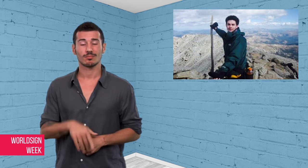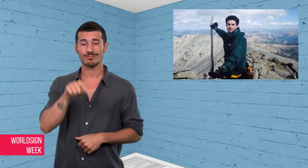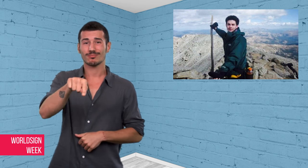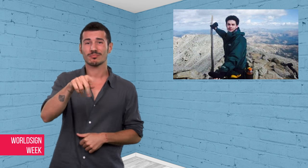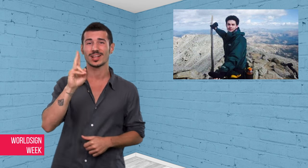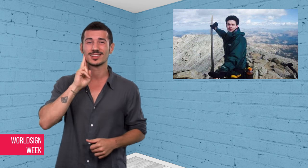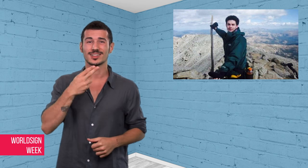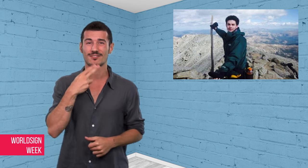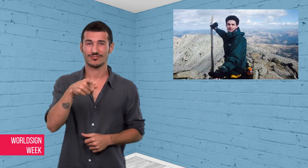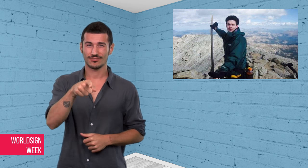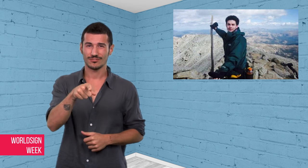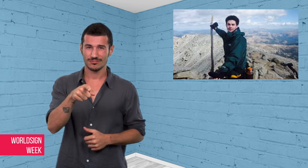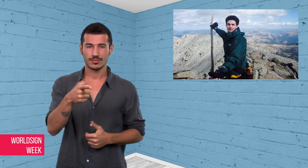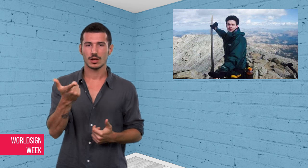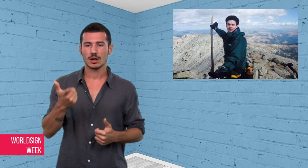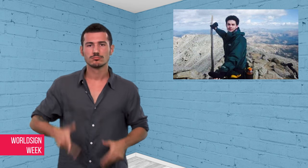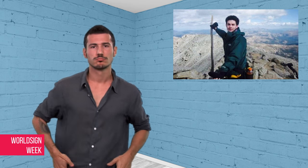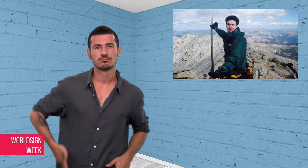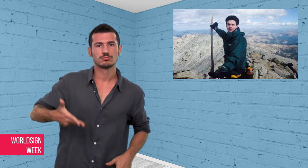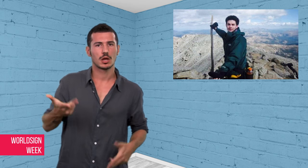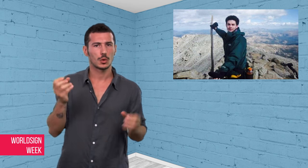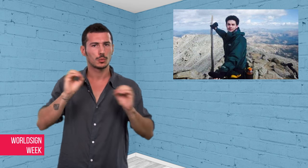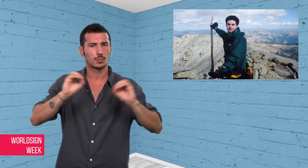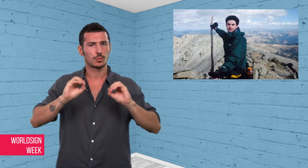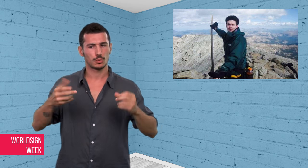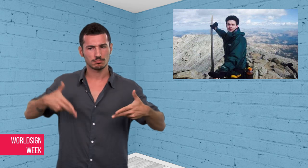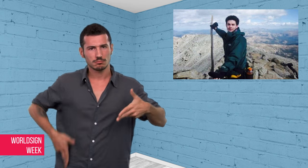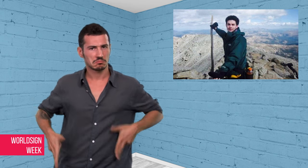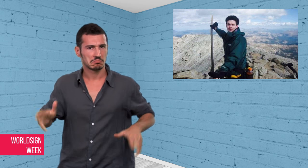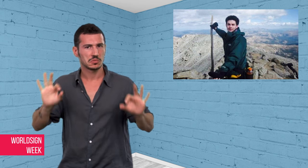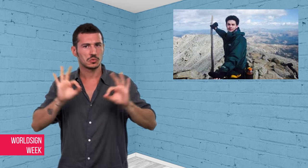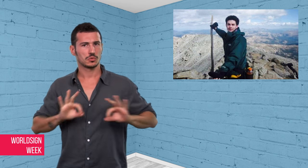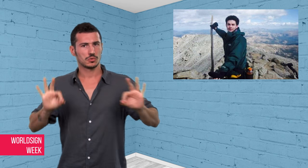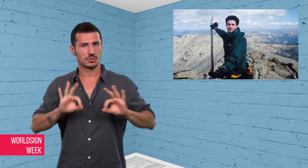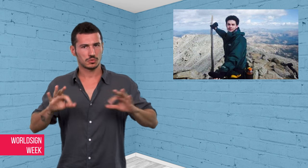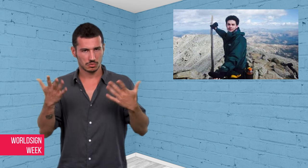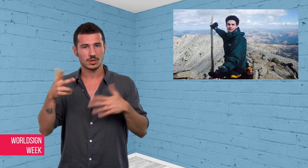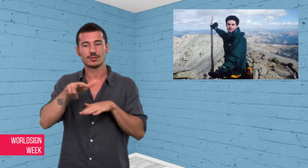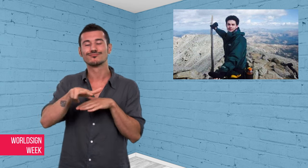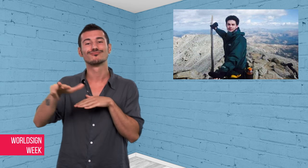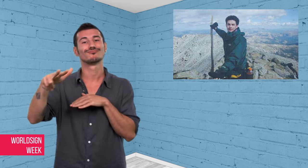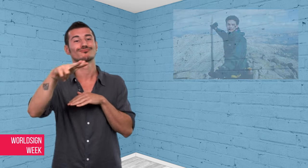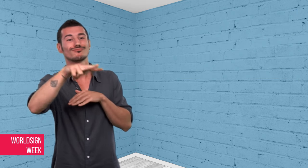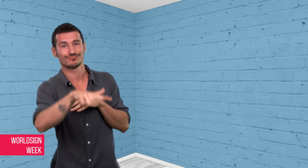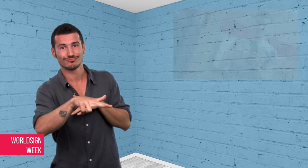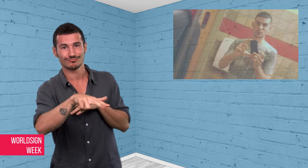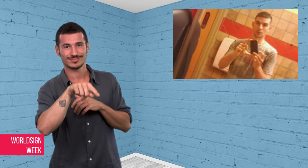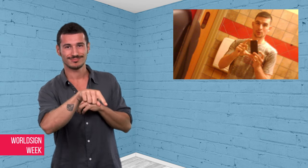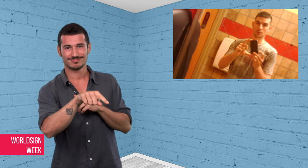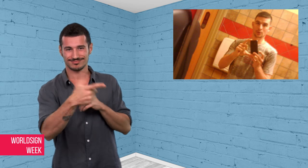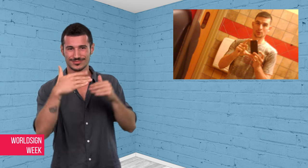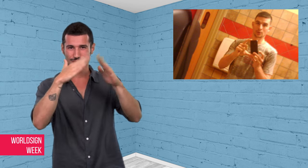Harris was unarmed and tried to communicate in